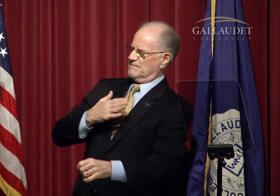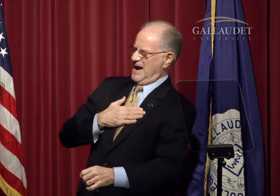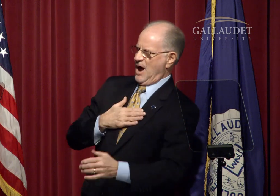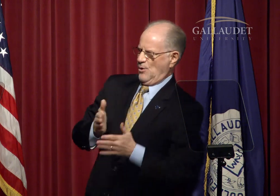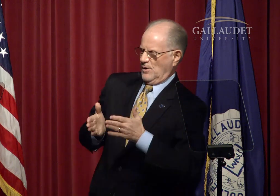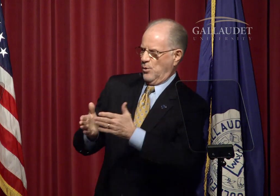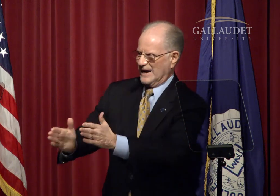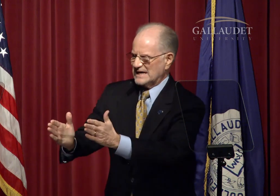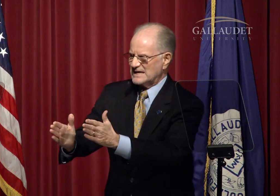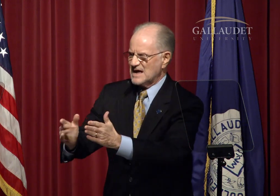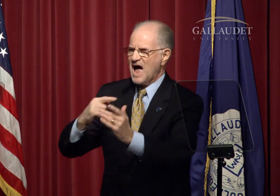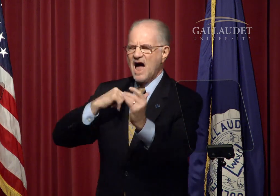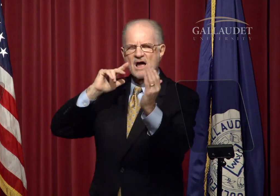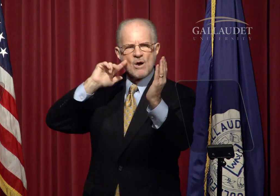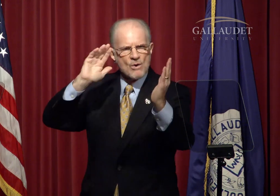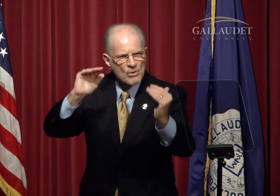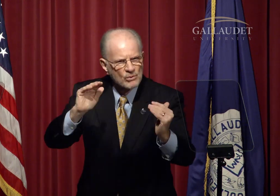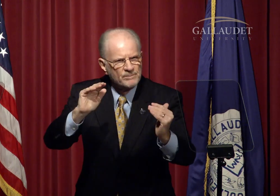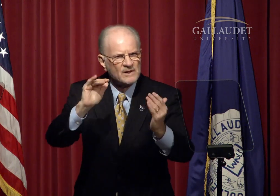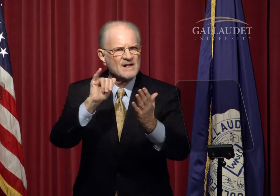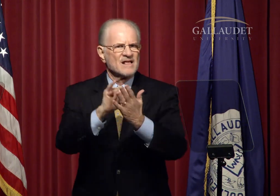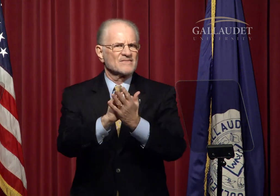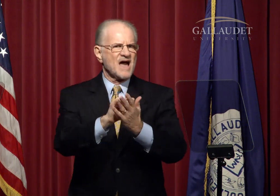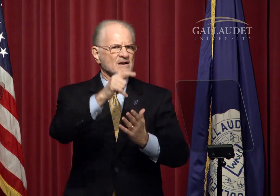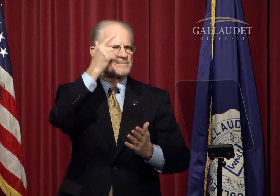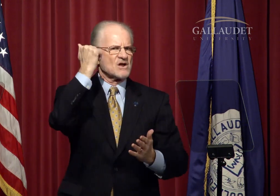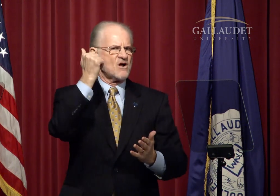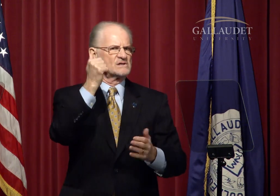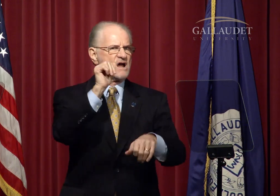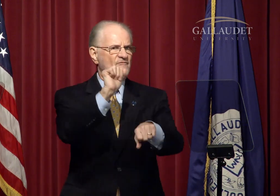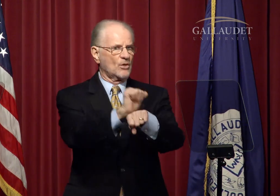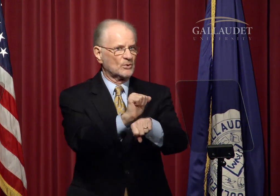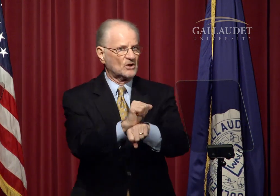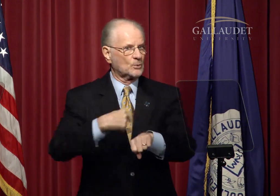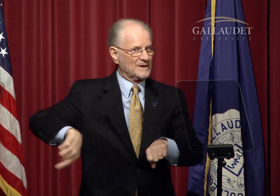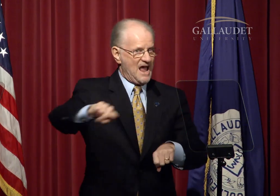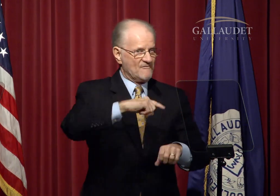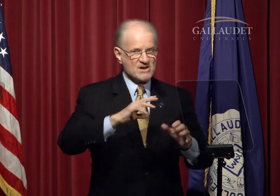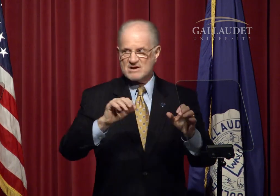In my own way, I hope that because of the work